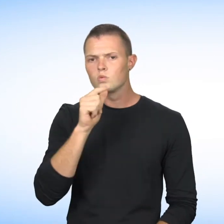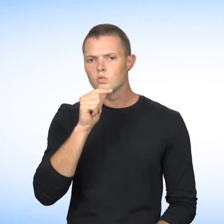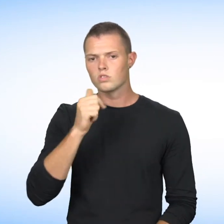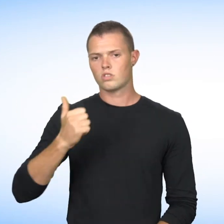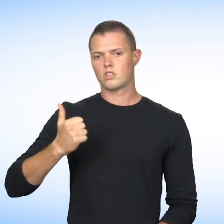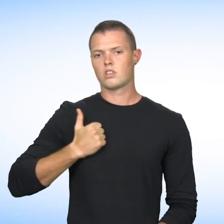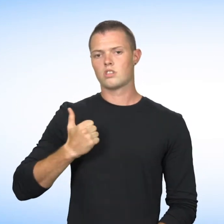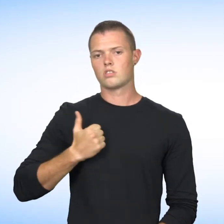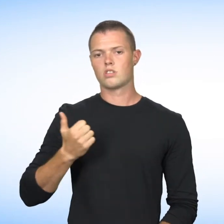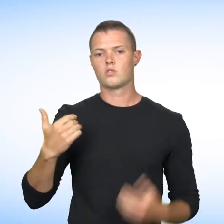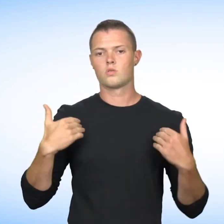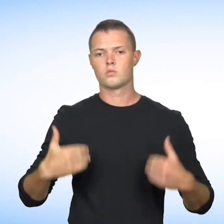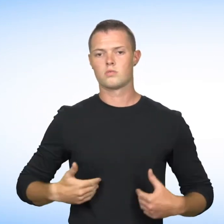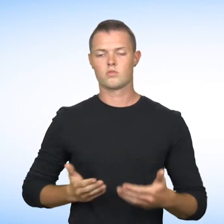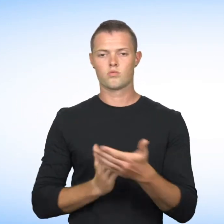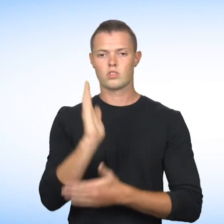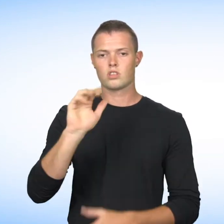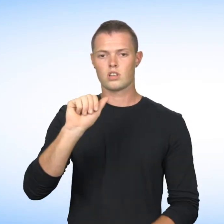by the Canadian Human Rights Act